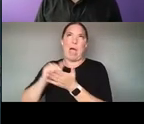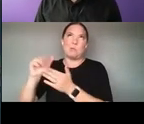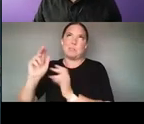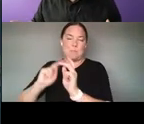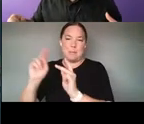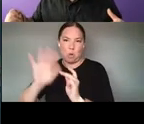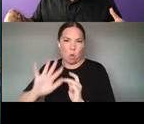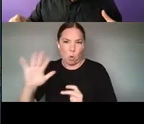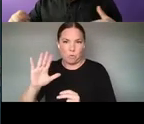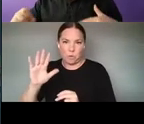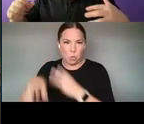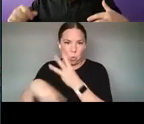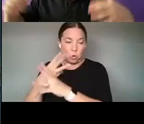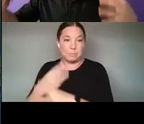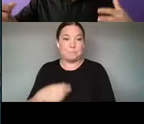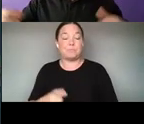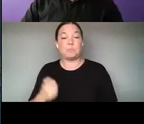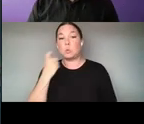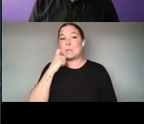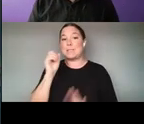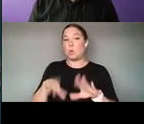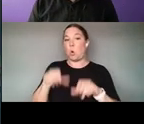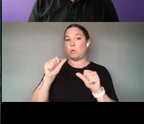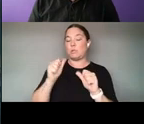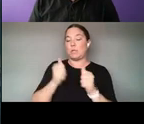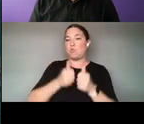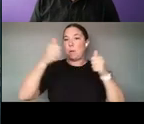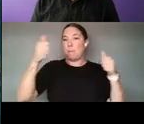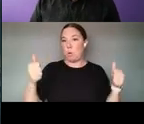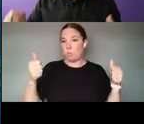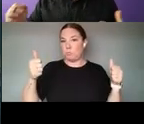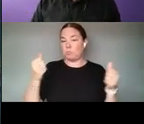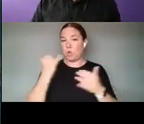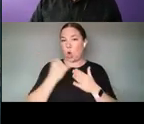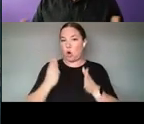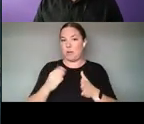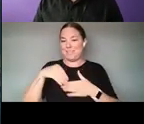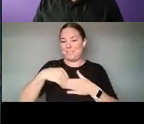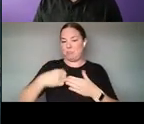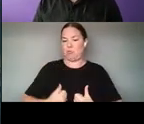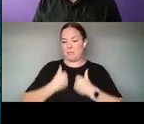HOSTED A GROUP OF REMOTE ARTISTS IN RESIDENCE. ALL THESE ARE ARTISTS WHO ARE WORKING ON TOOLS.